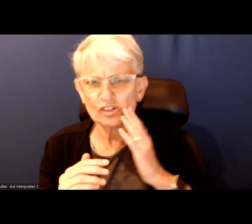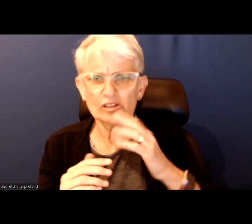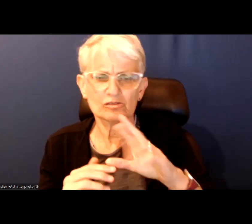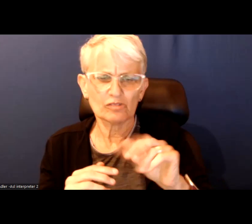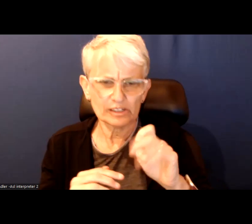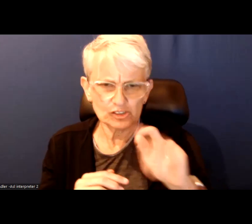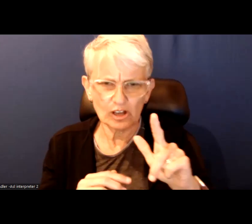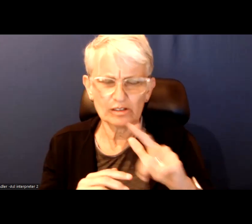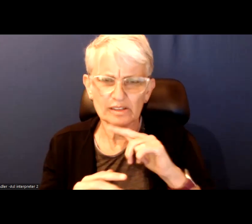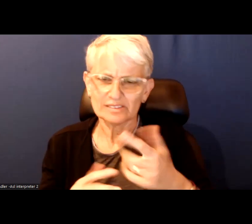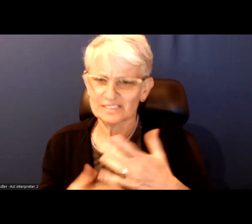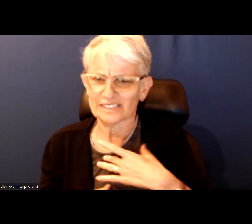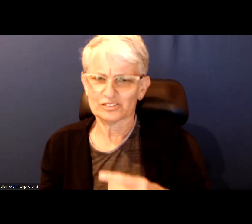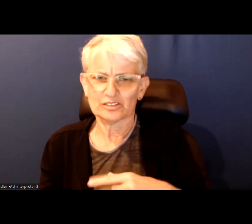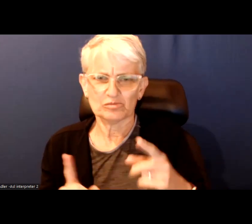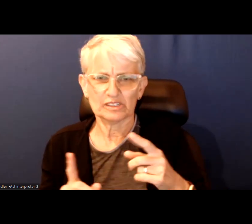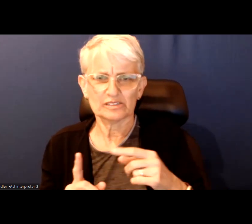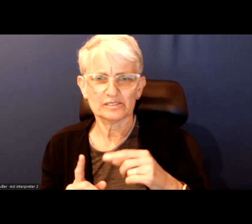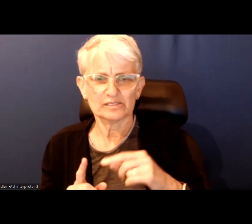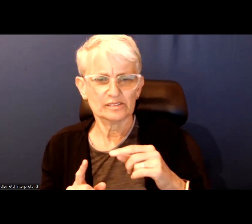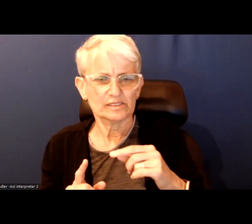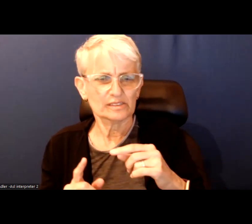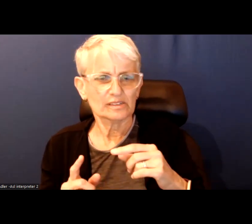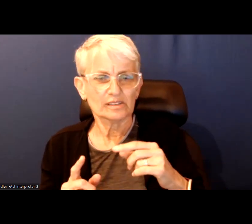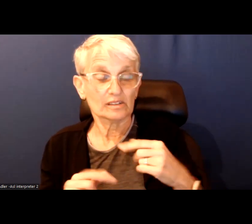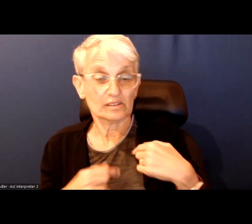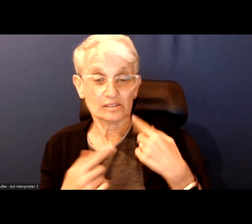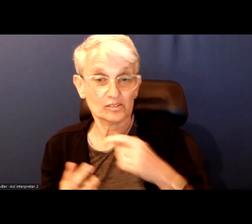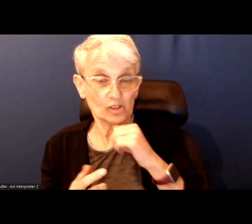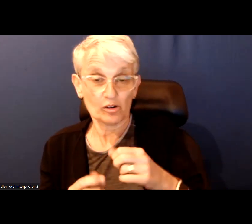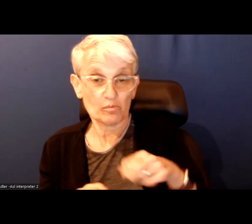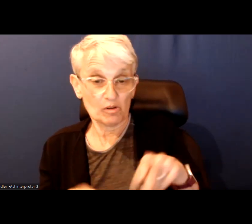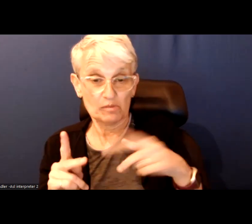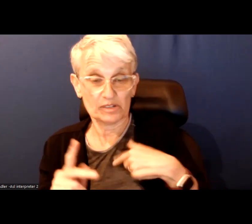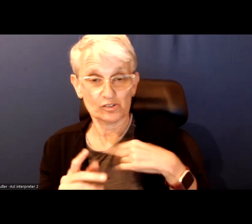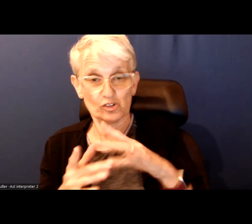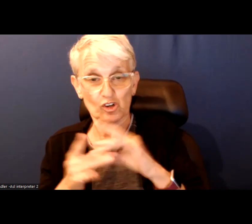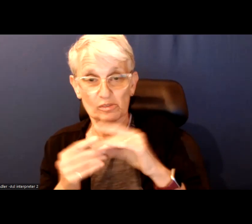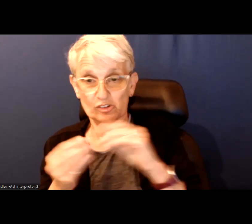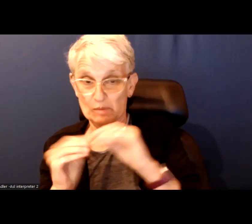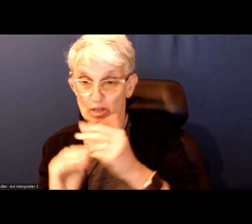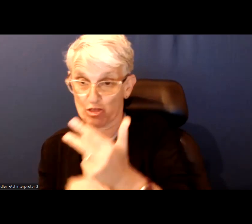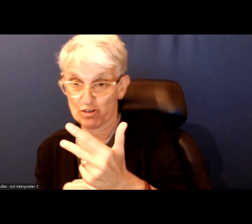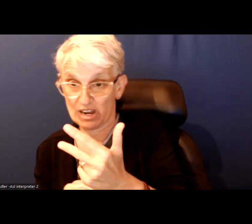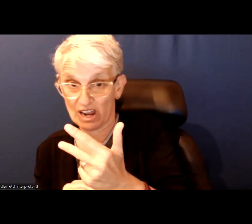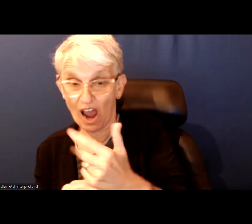But since he did not allow me to comment on number three I just briefly wanted .